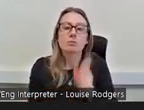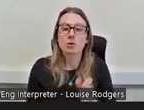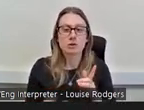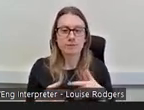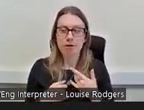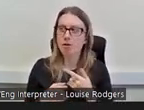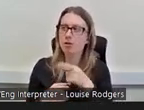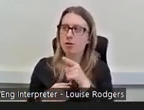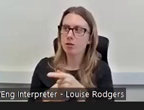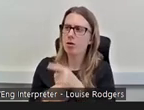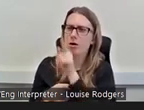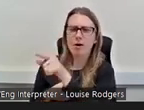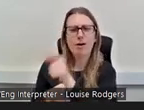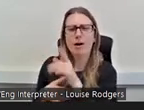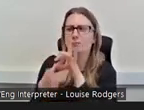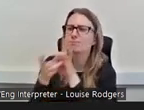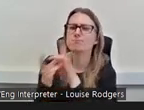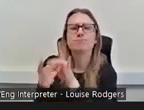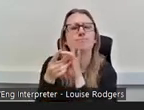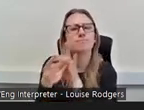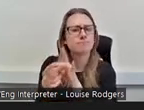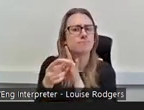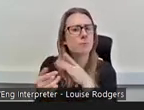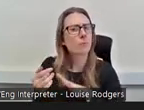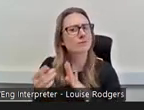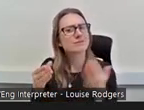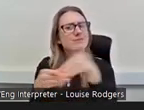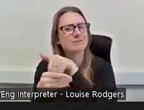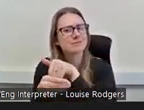and relatable to something they will be more likely to approach it and want to be part of it.